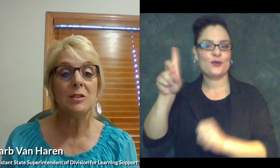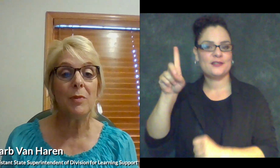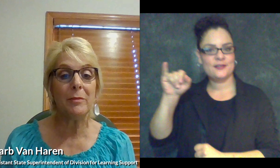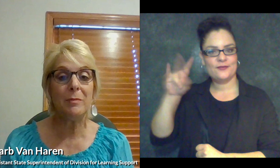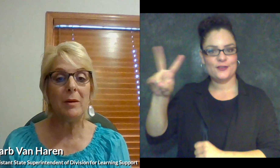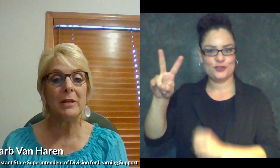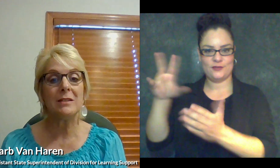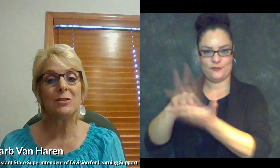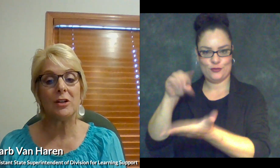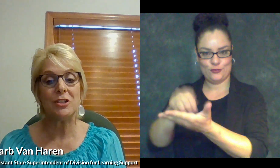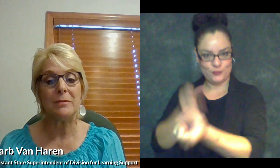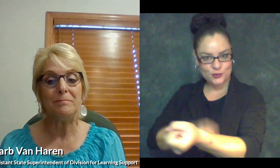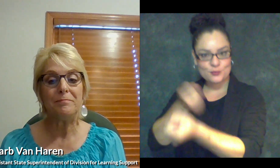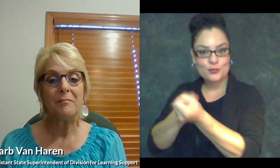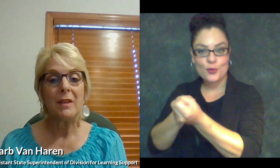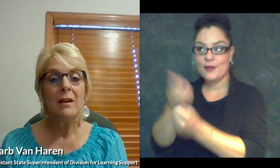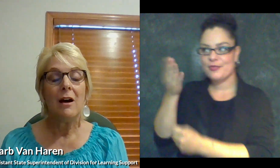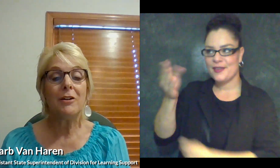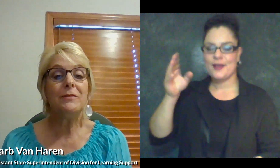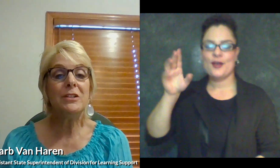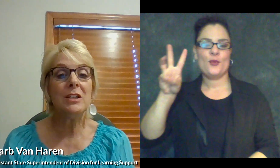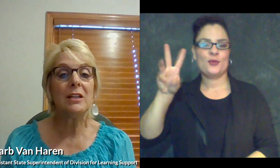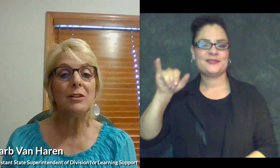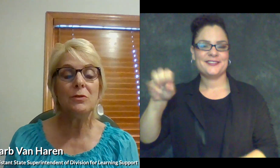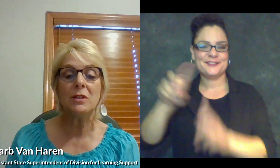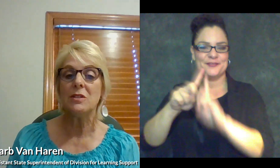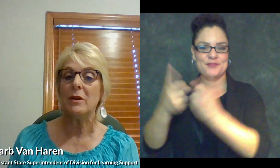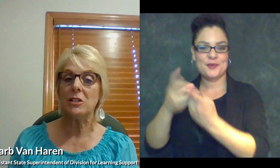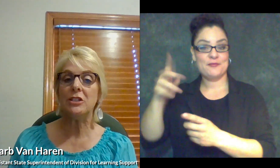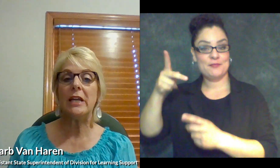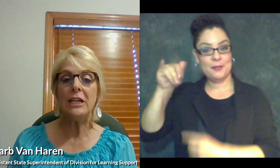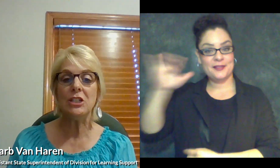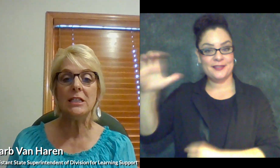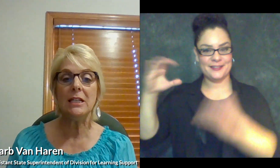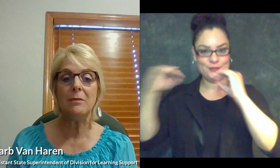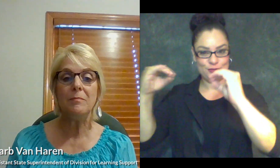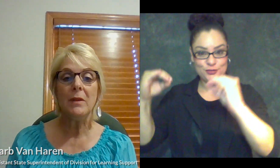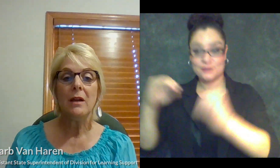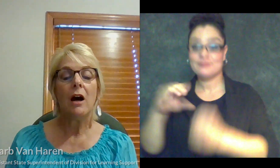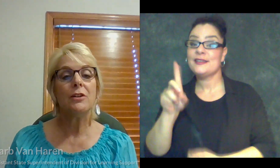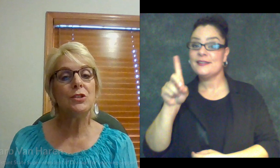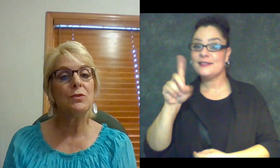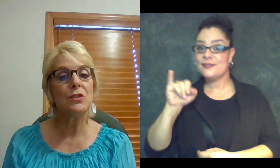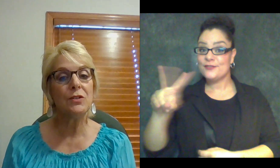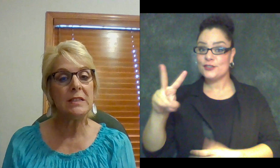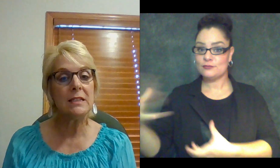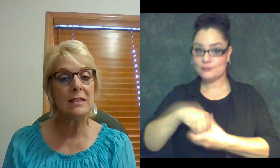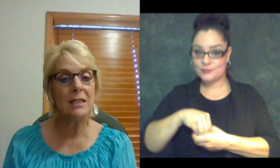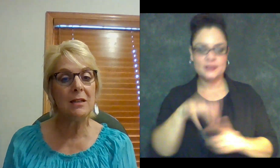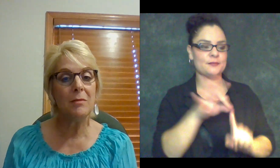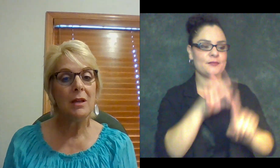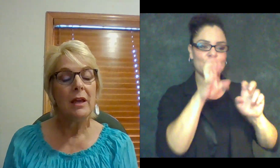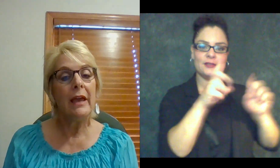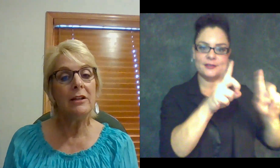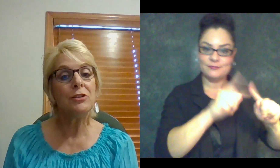Department of Public Instruction. Our division includes our special education team, our student services team, and our two